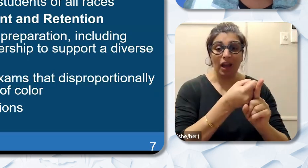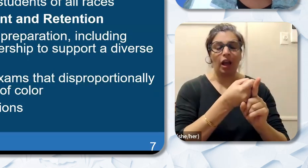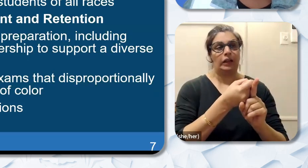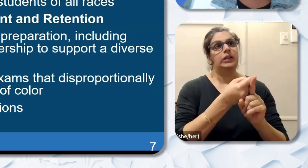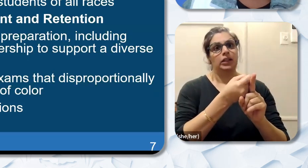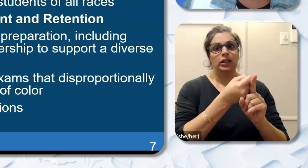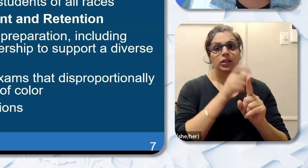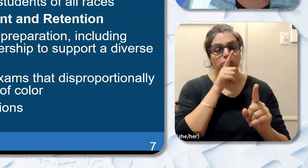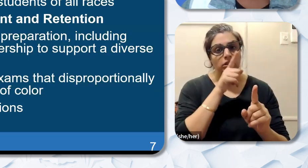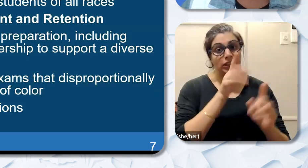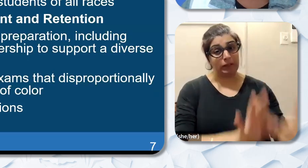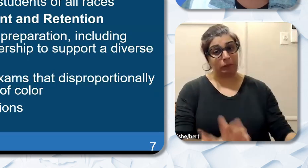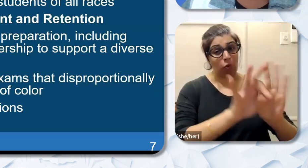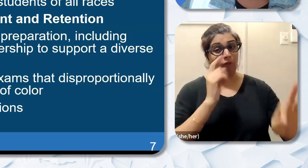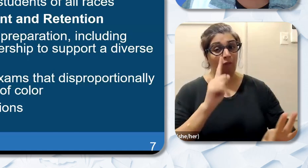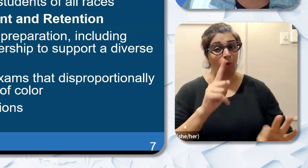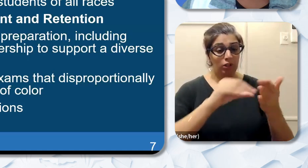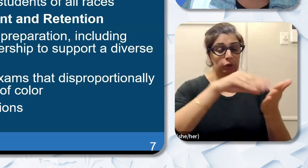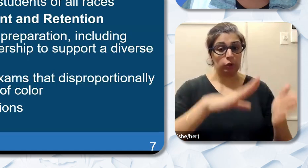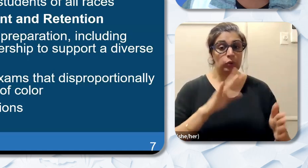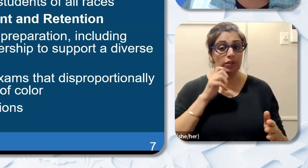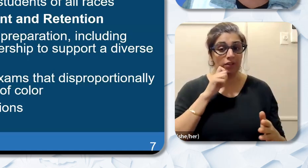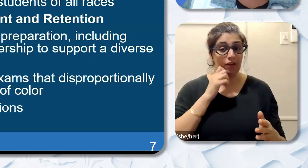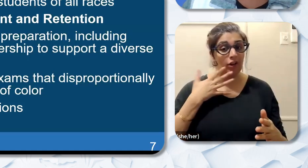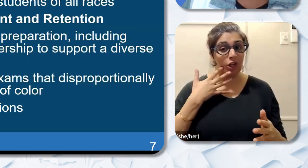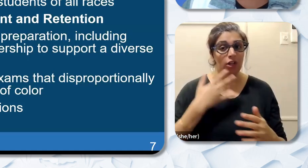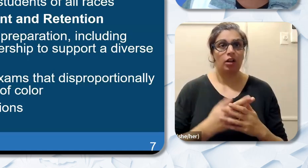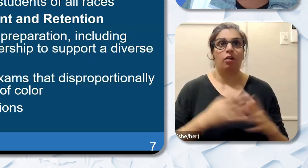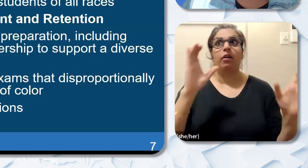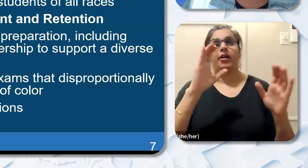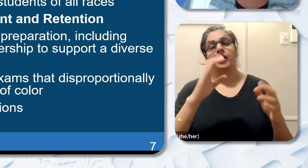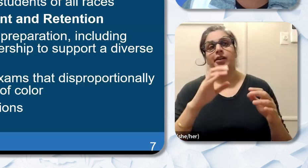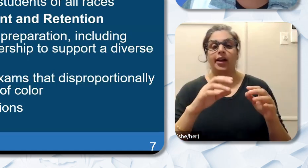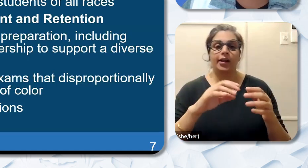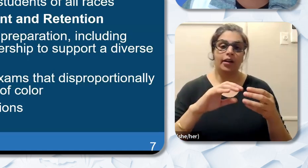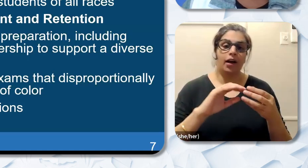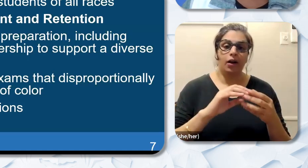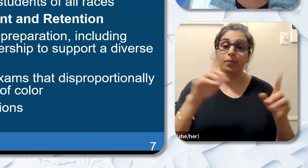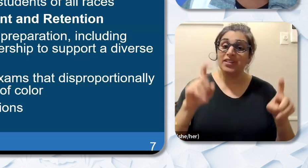color which is seen through higher test scores higher school high school graduation rates and